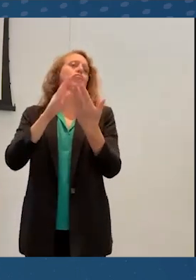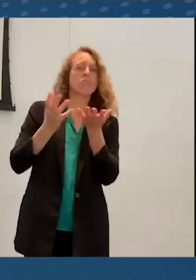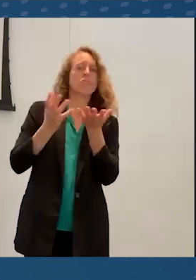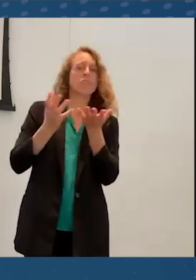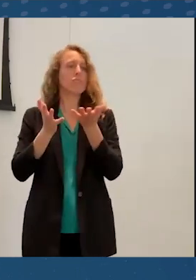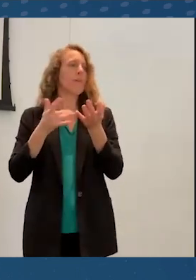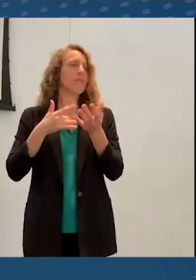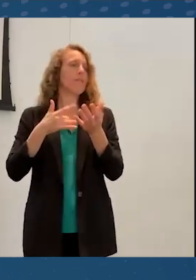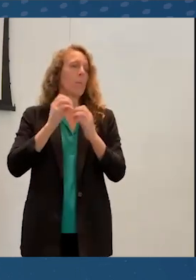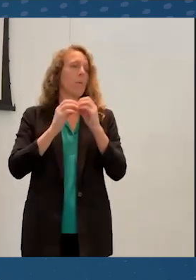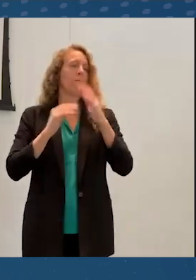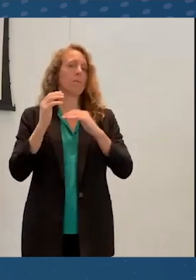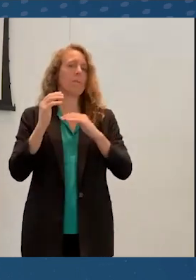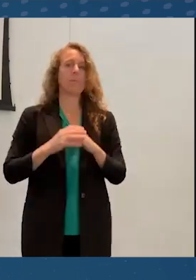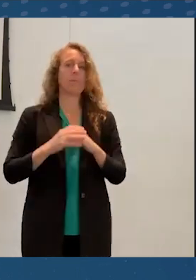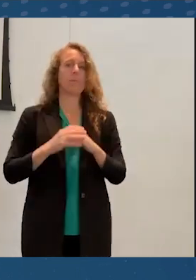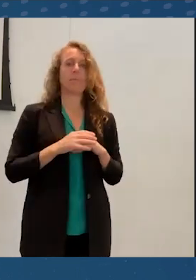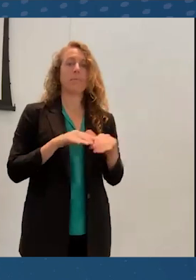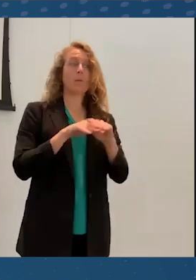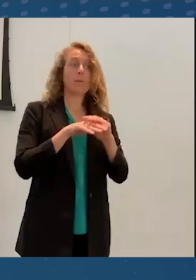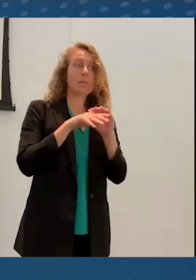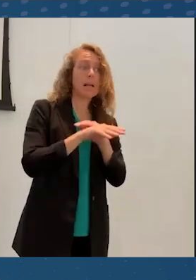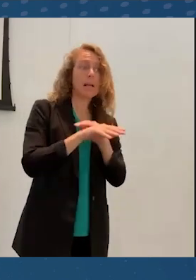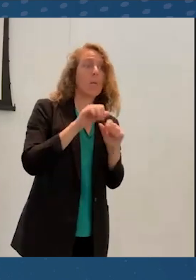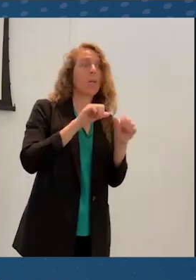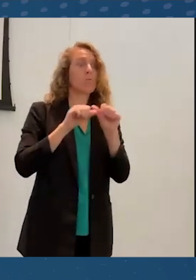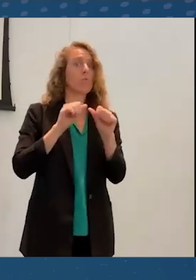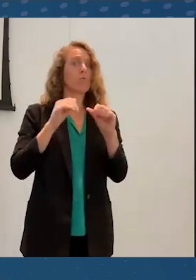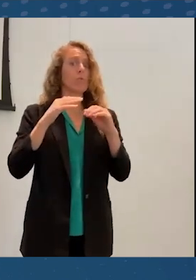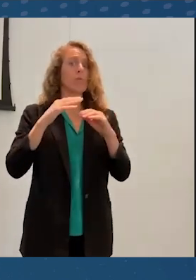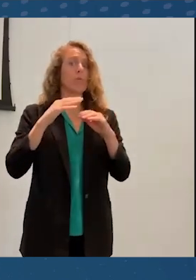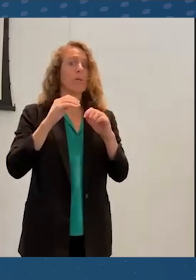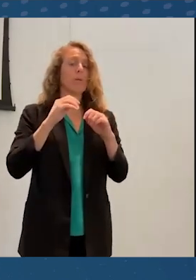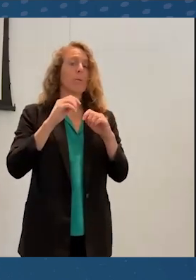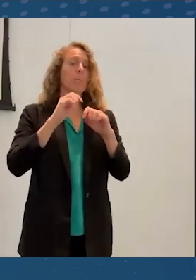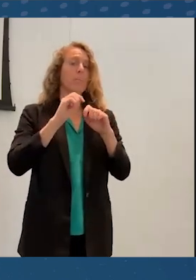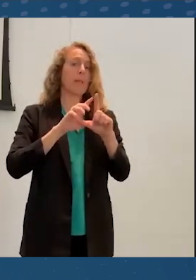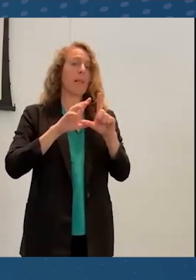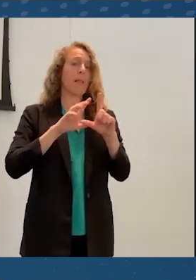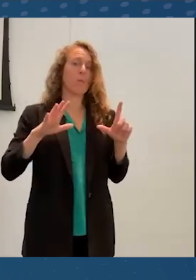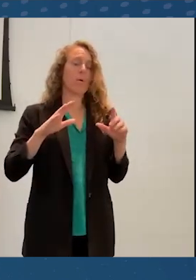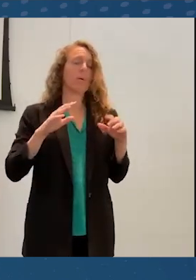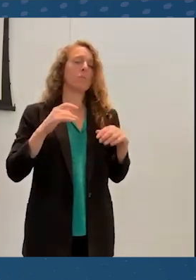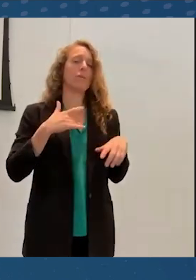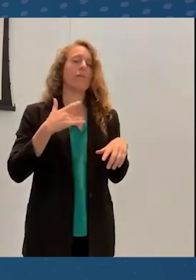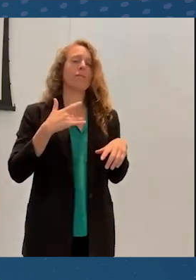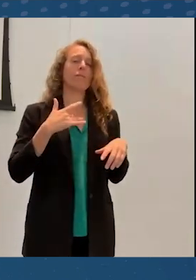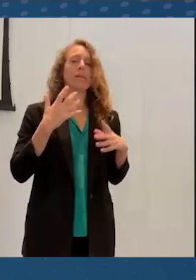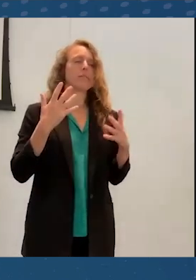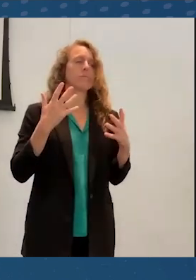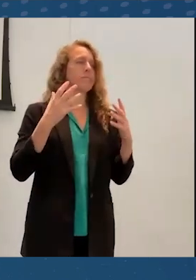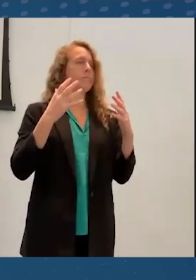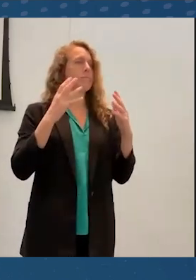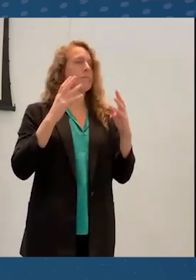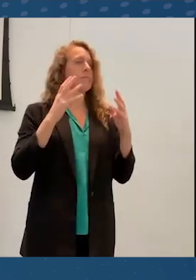could not just make conferences more equitable,